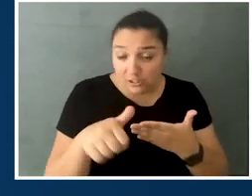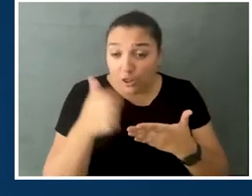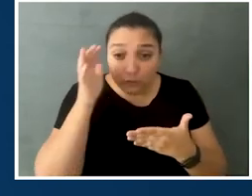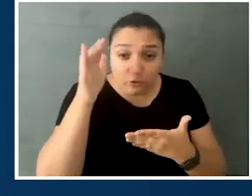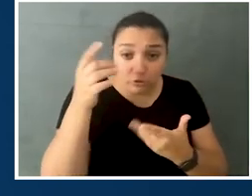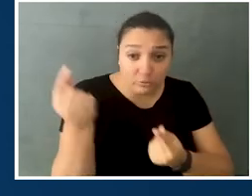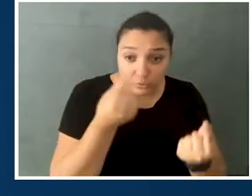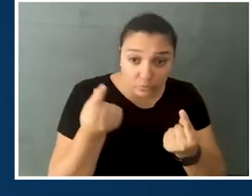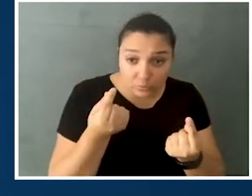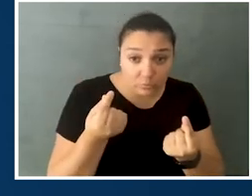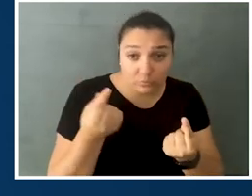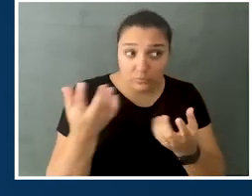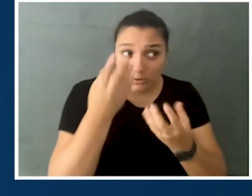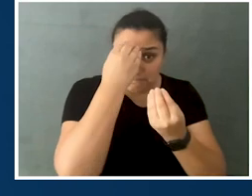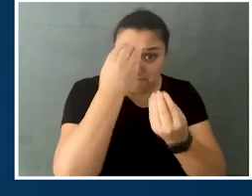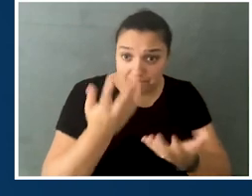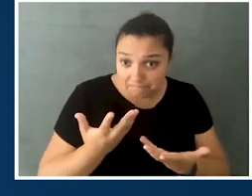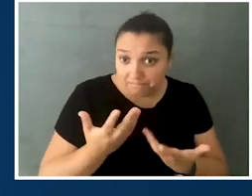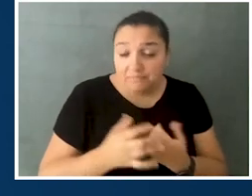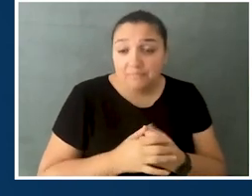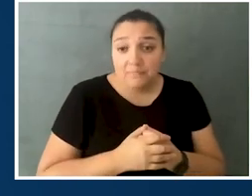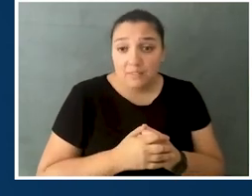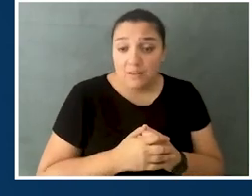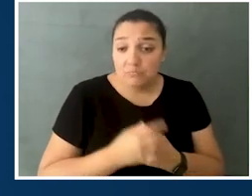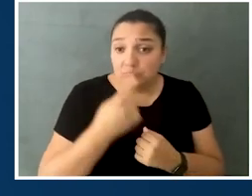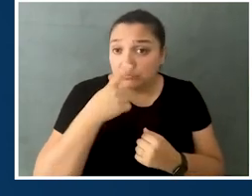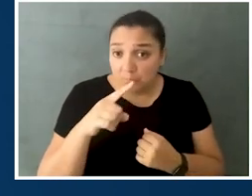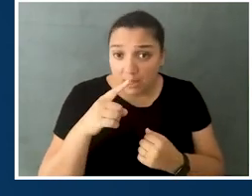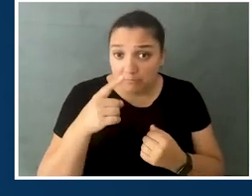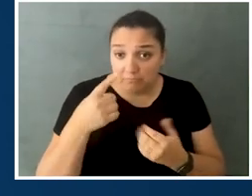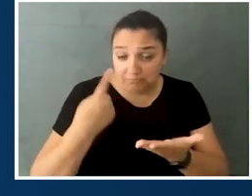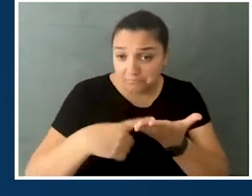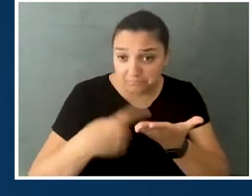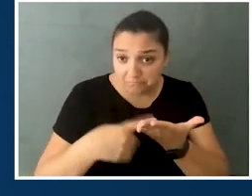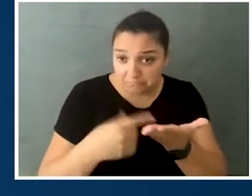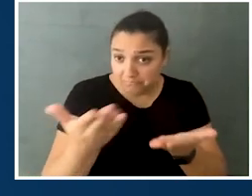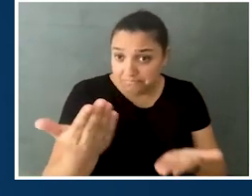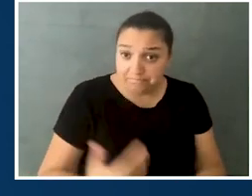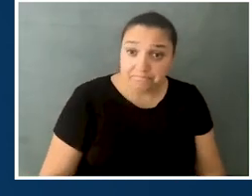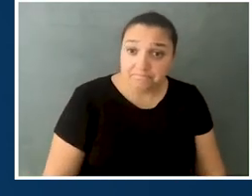or future developments coming up that you'd like to let us know about, we can talk about that before we sign off today.